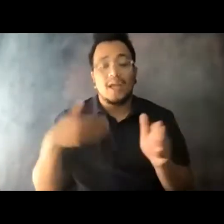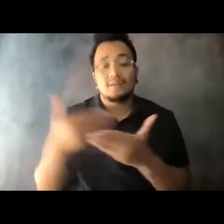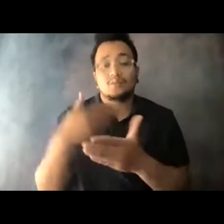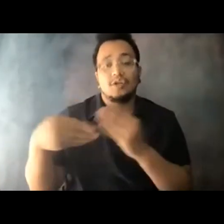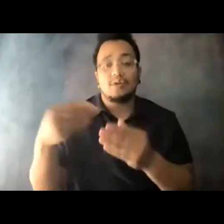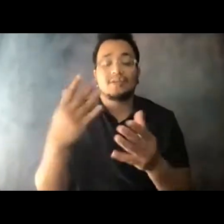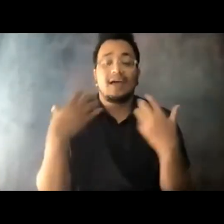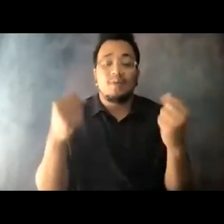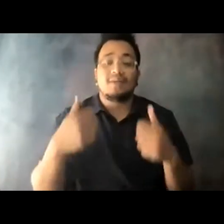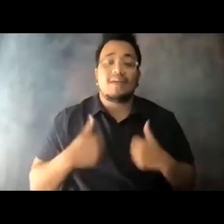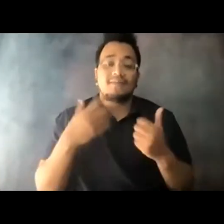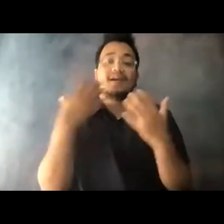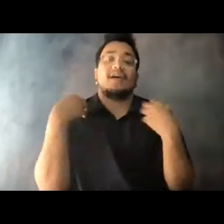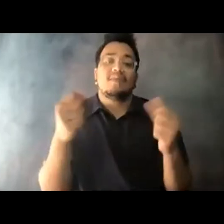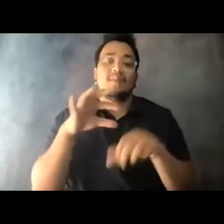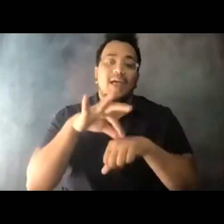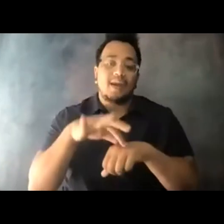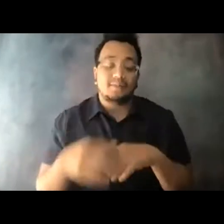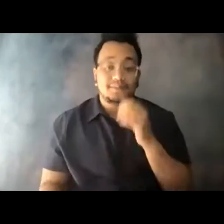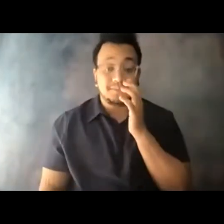14:09:22 So we will hear shortly from Sharon.